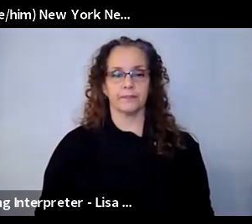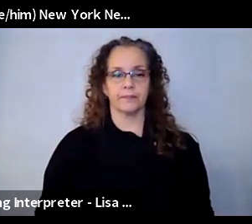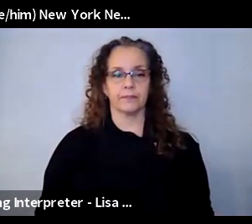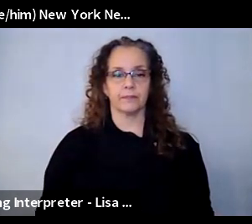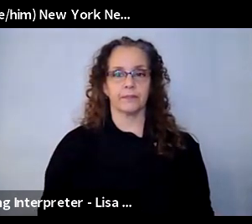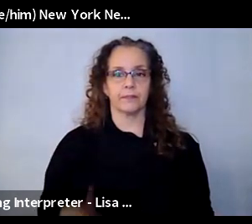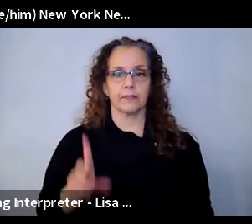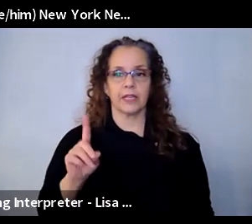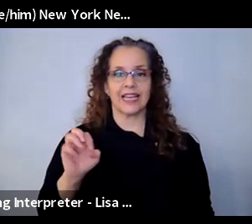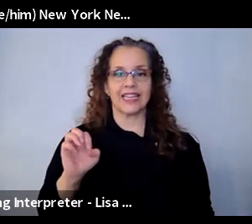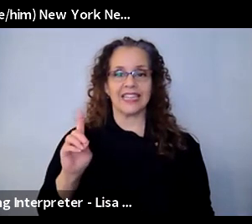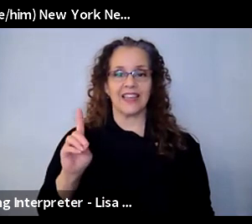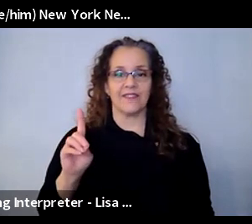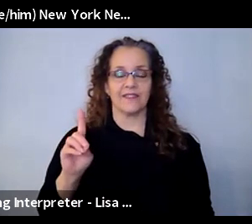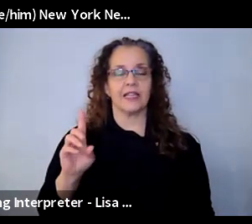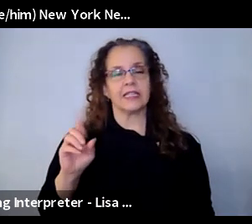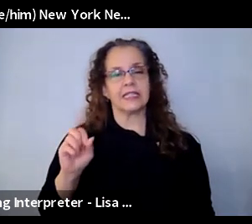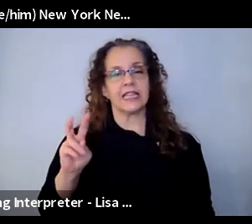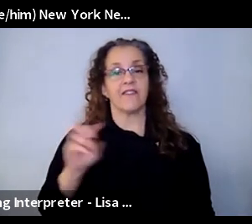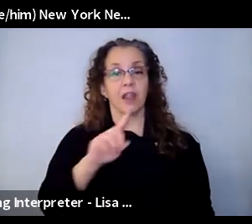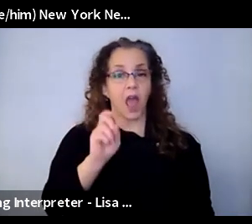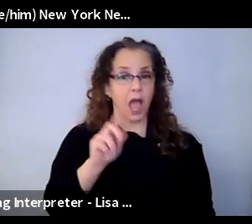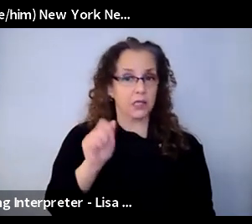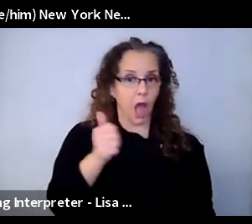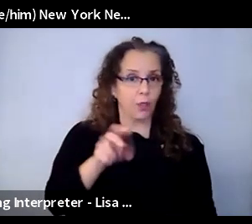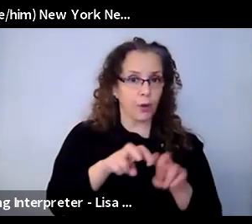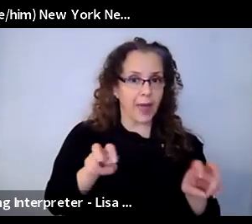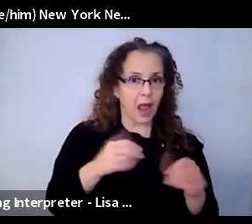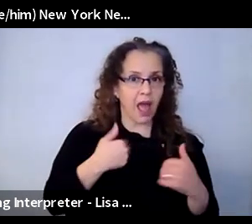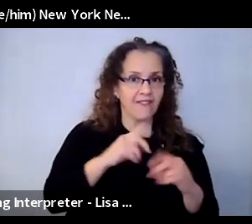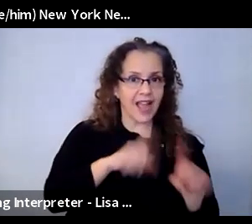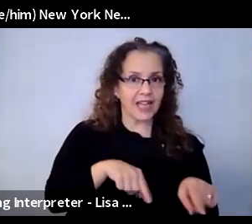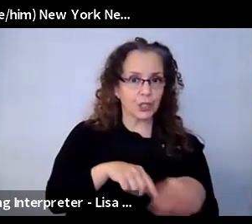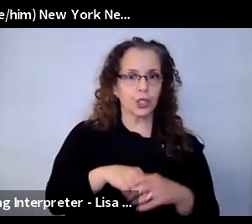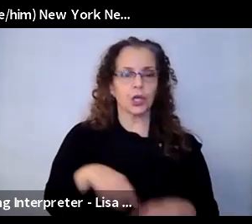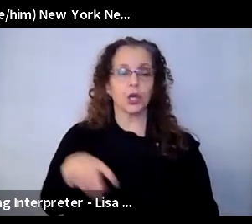David Shane: Anybody else have thoughts on that question? Paul Brewster McGinley: I'll just add briefly that I've